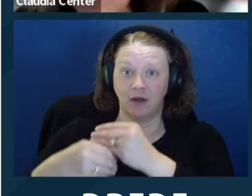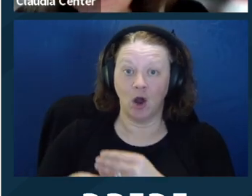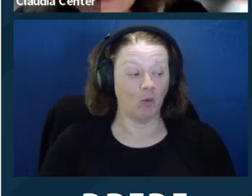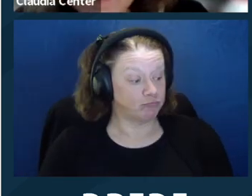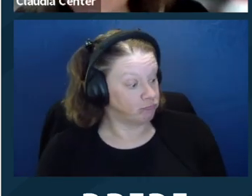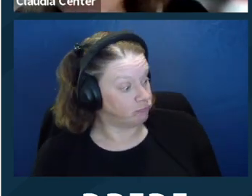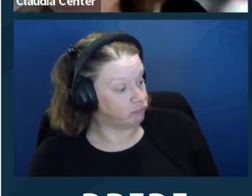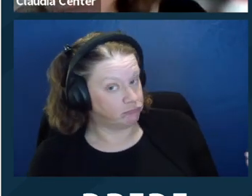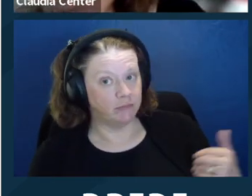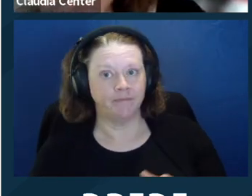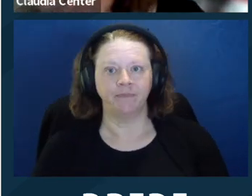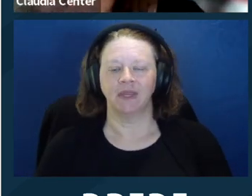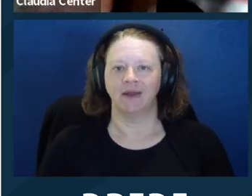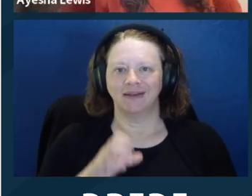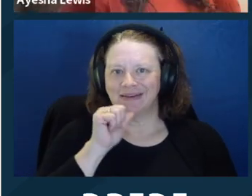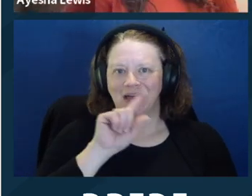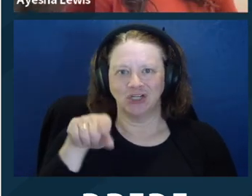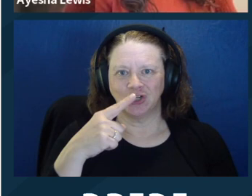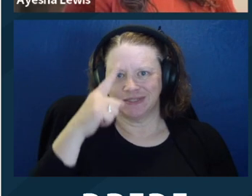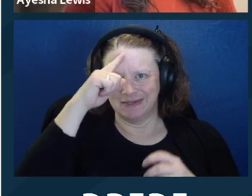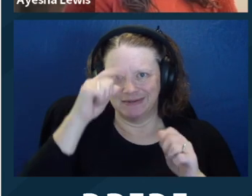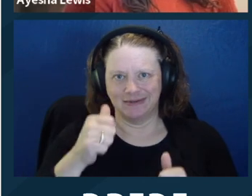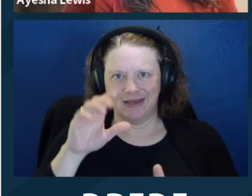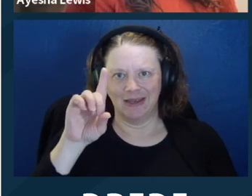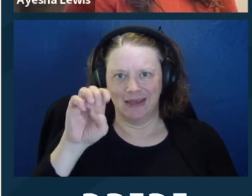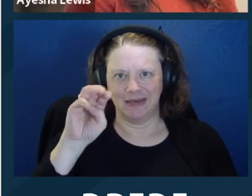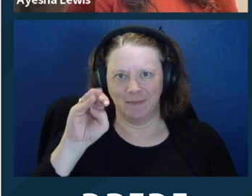Oh, wait. I just wanted to add in one more thing.